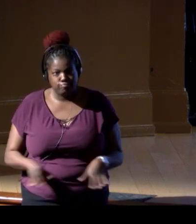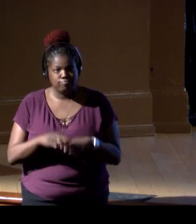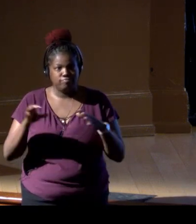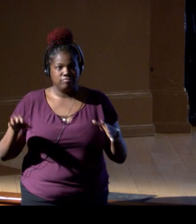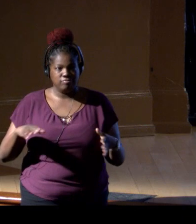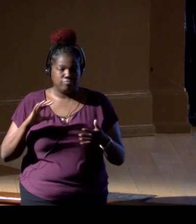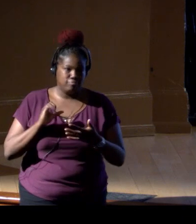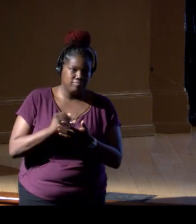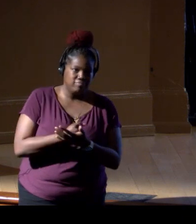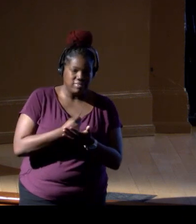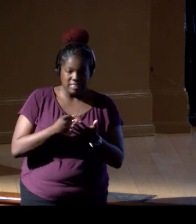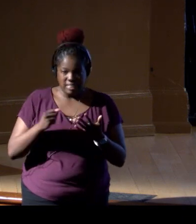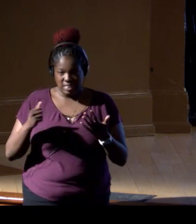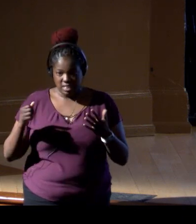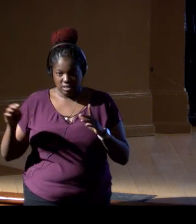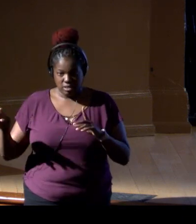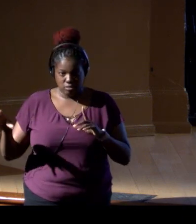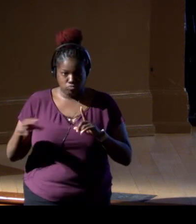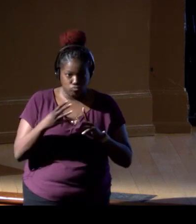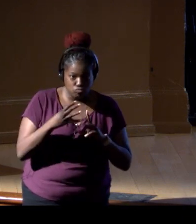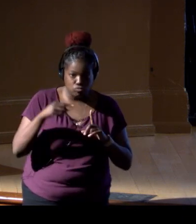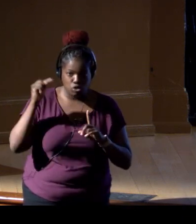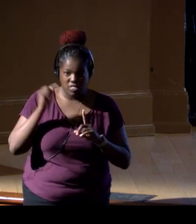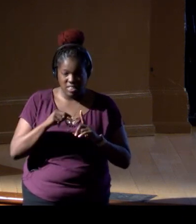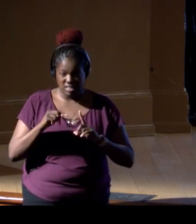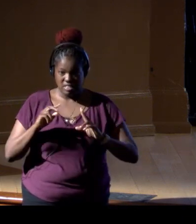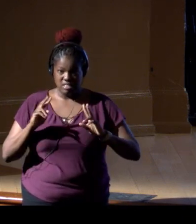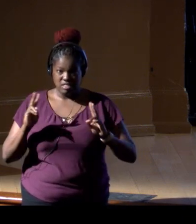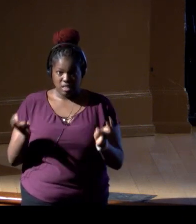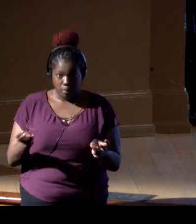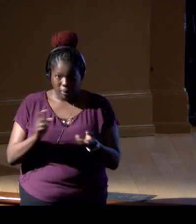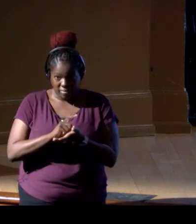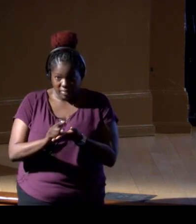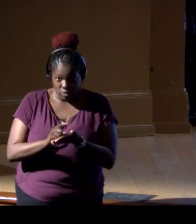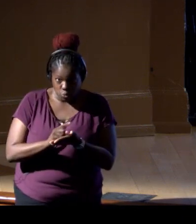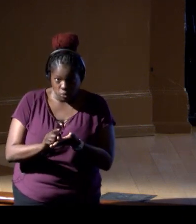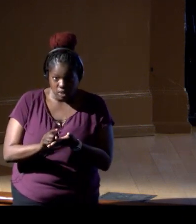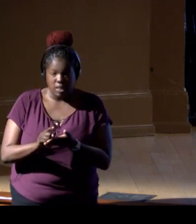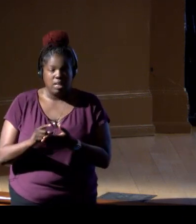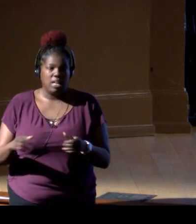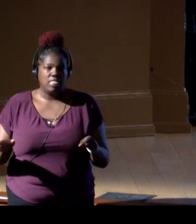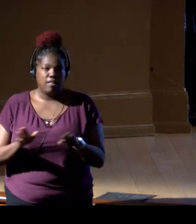and this attention that's being shed on this topic this week and throughout the entire month,